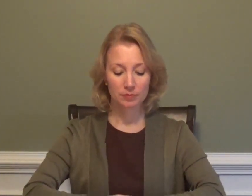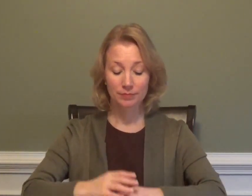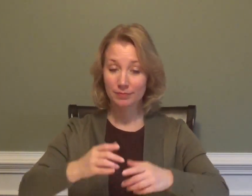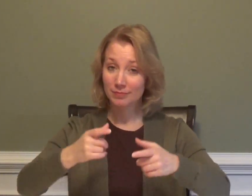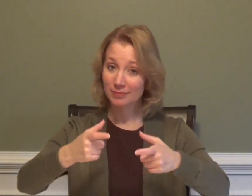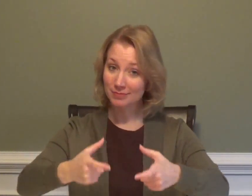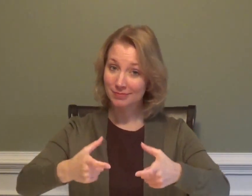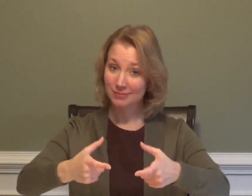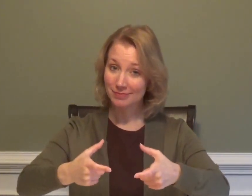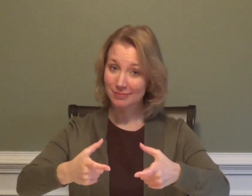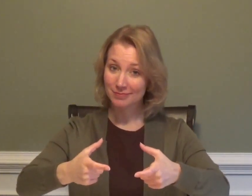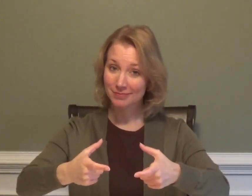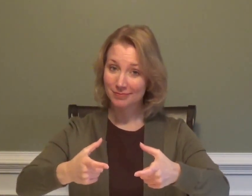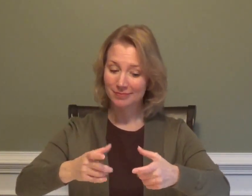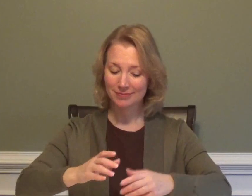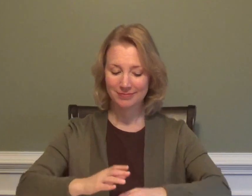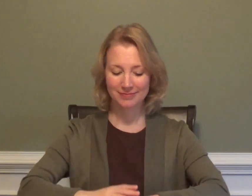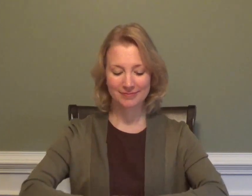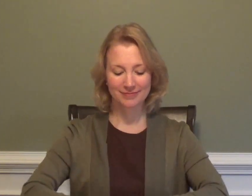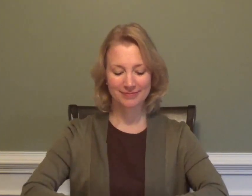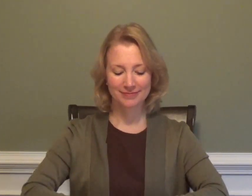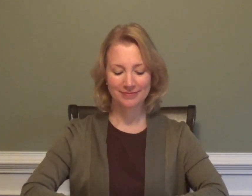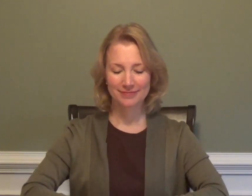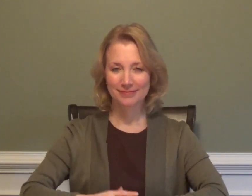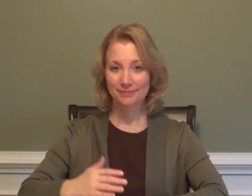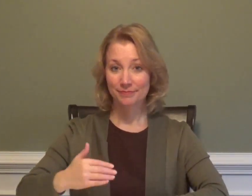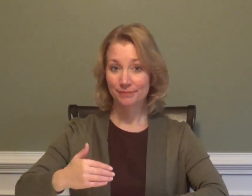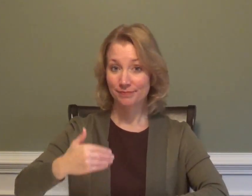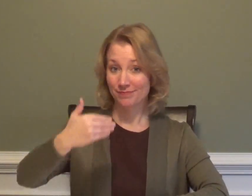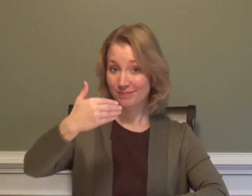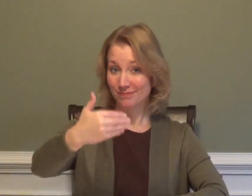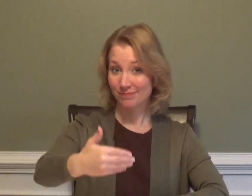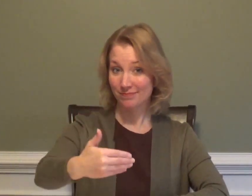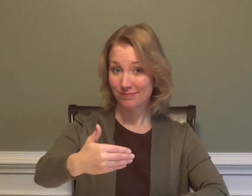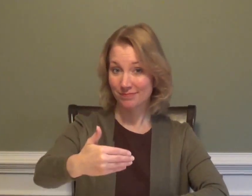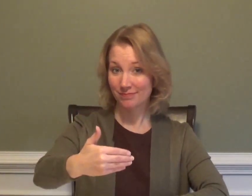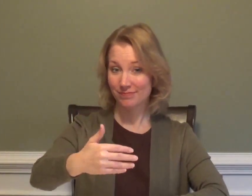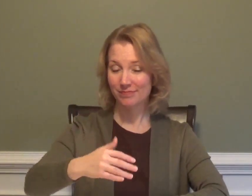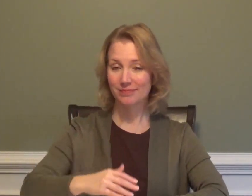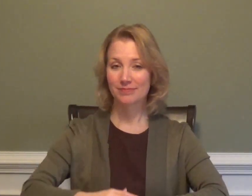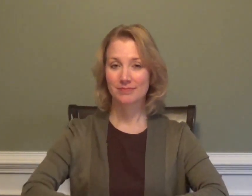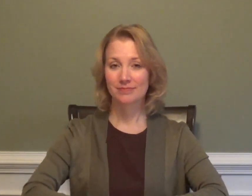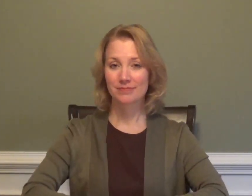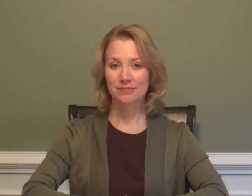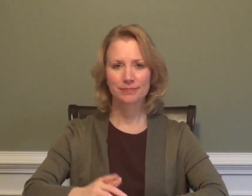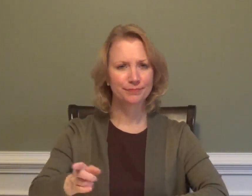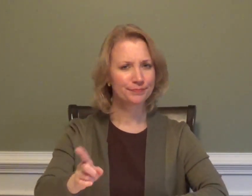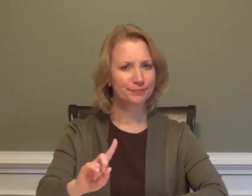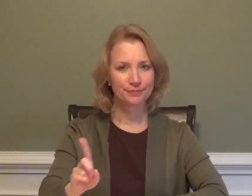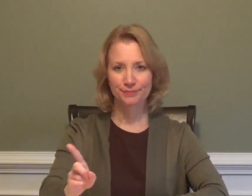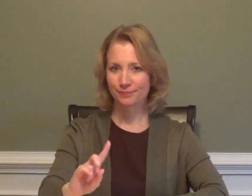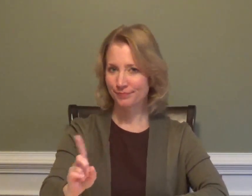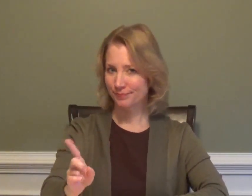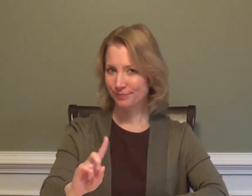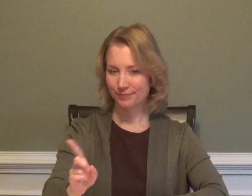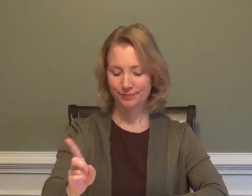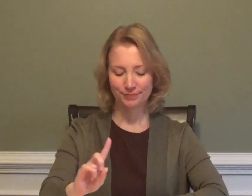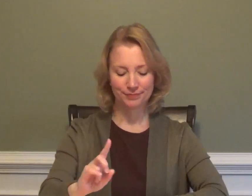PLATE NEXT DON'T-DO-THAT